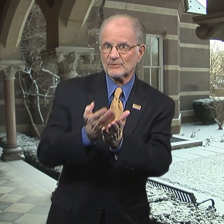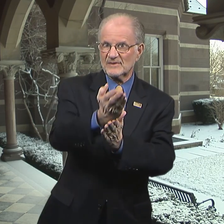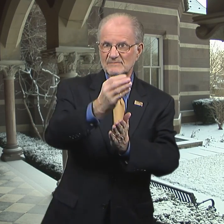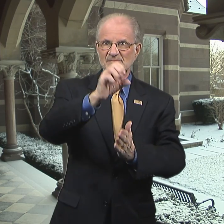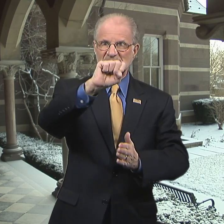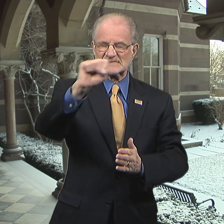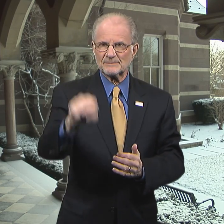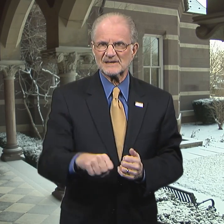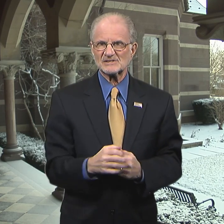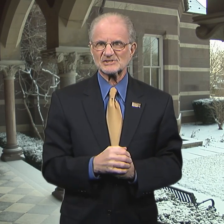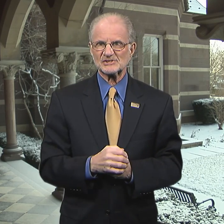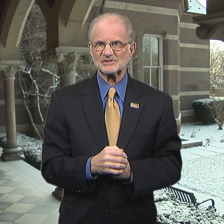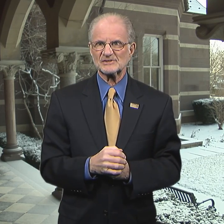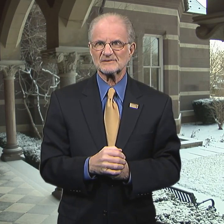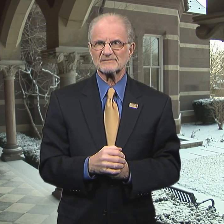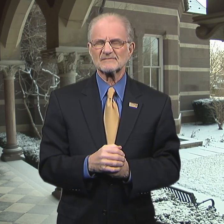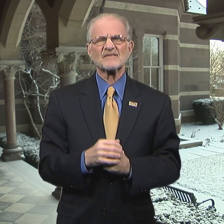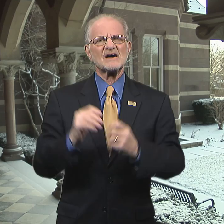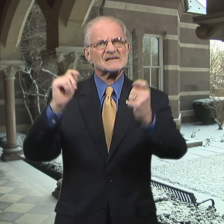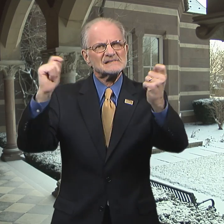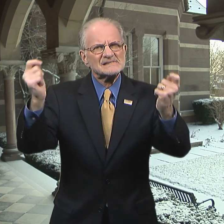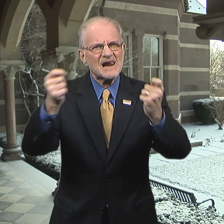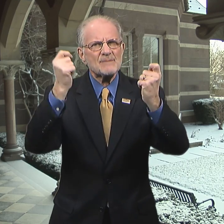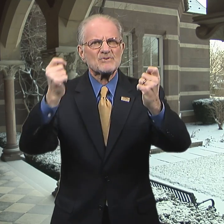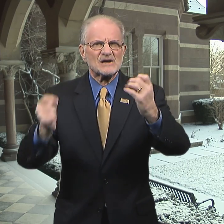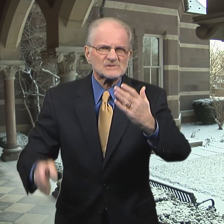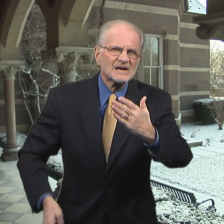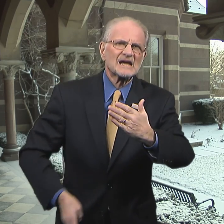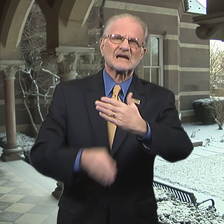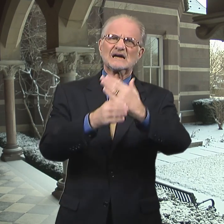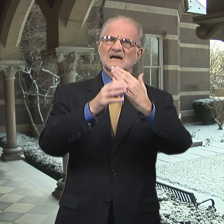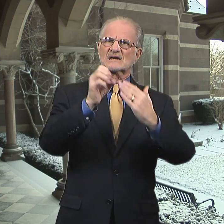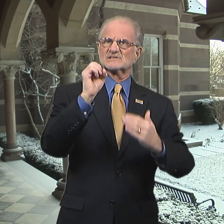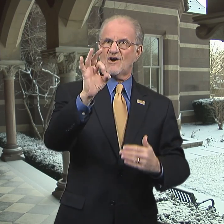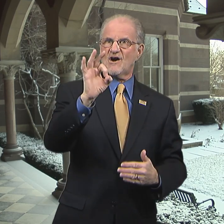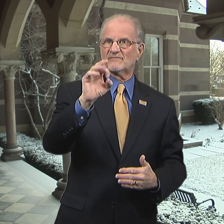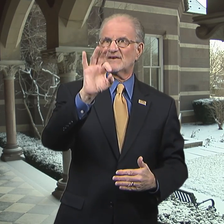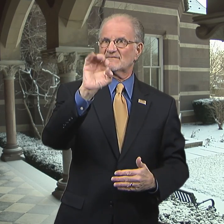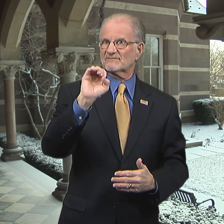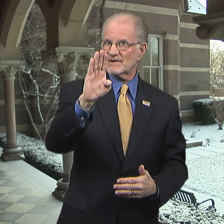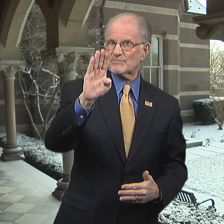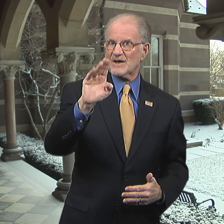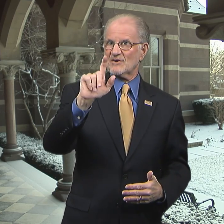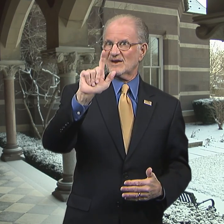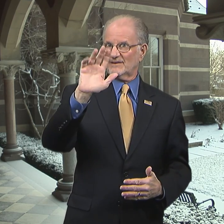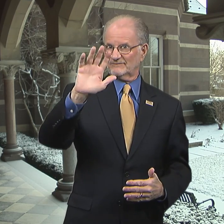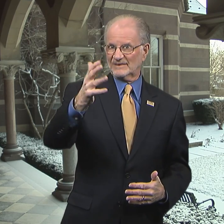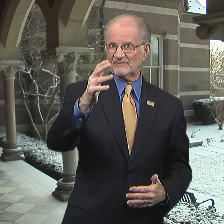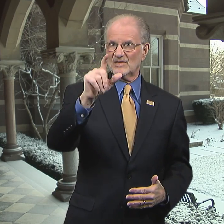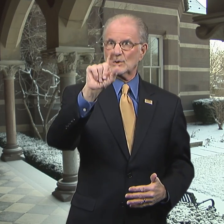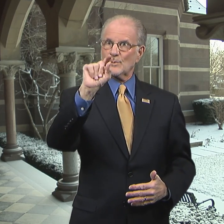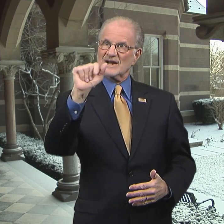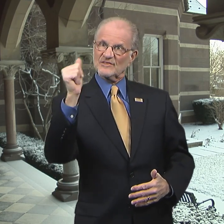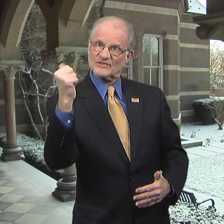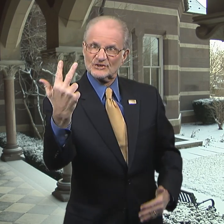throughout the semester. The celebration kicks off February 5, 2013